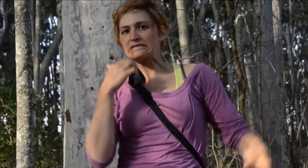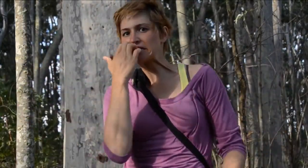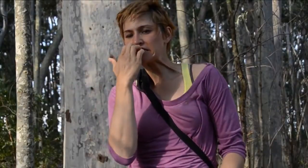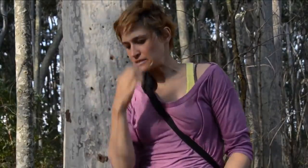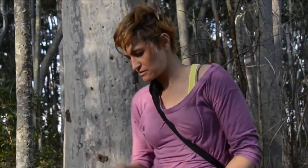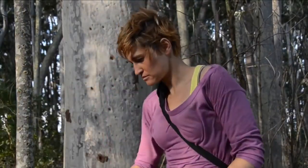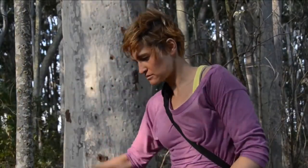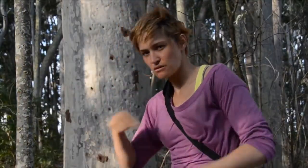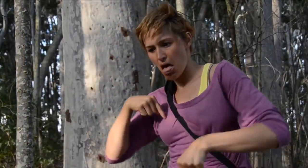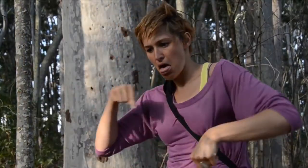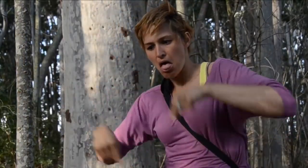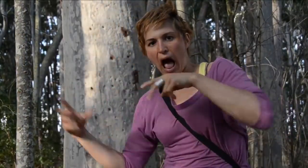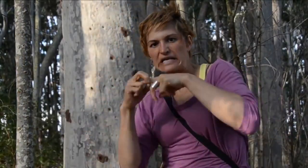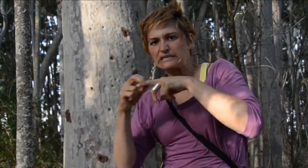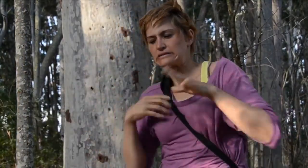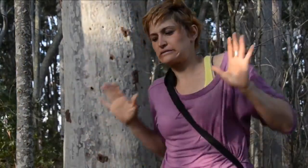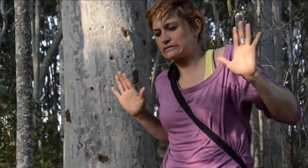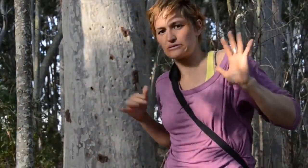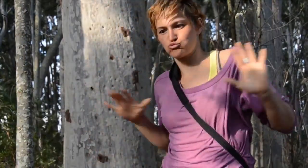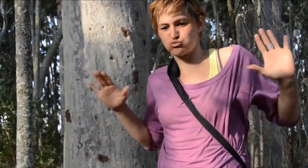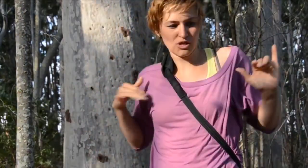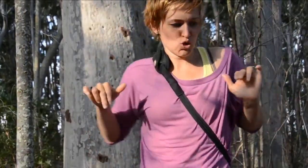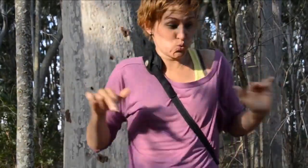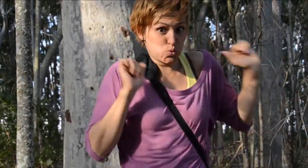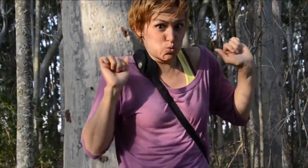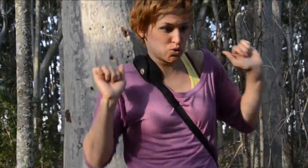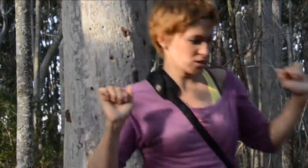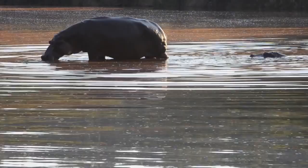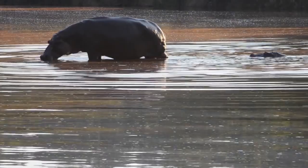but I have to be careful as there are animals underfoot that could bite.